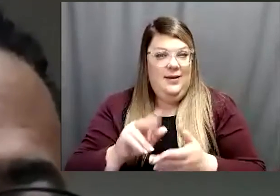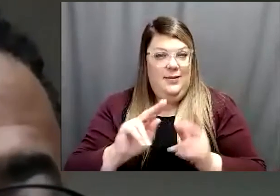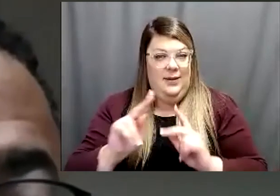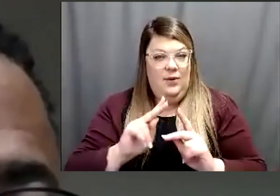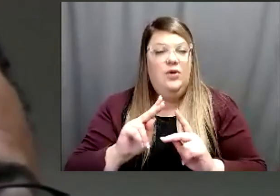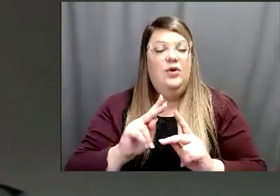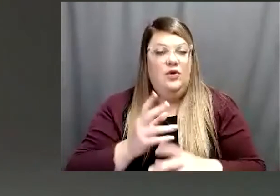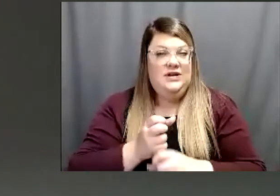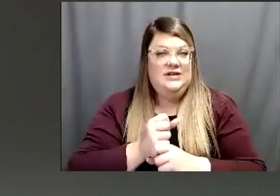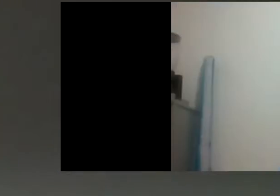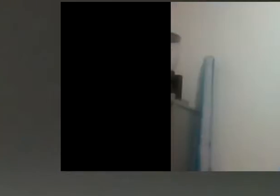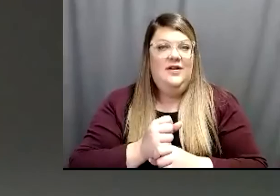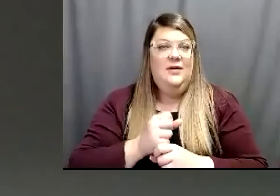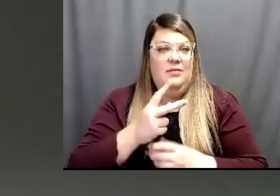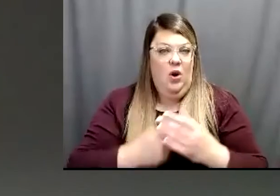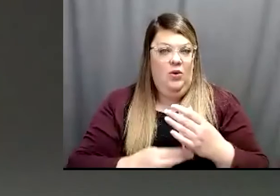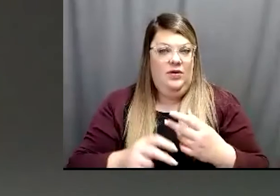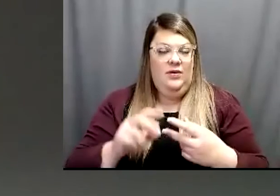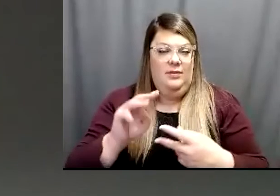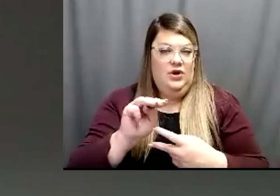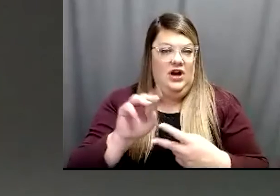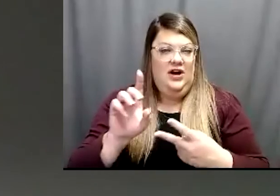Pfizer vaccine. So I know we know that our vaccination numbers are really really high.